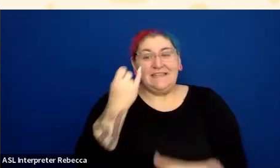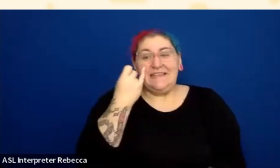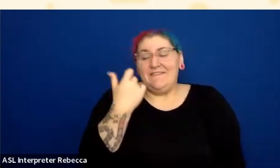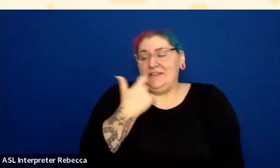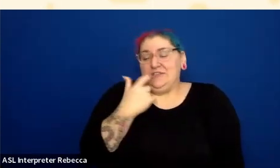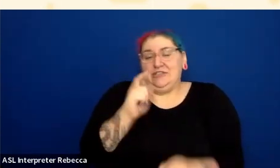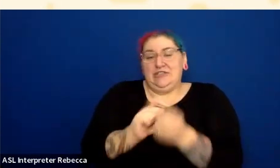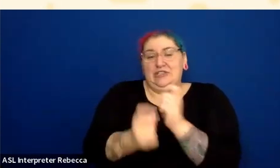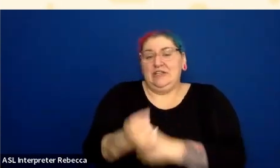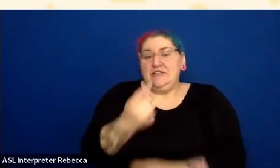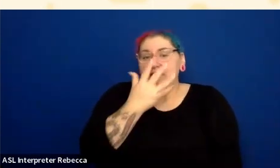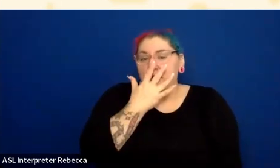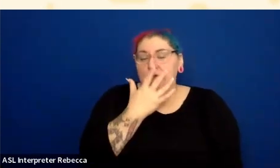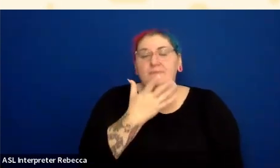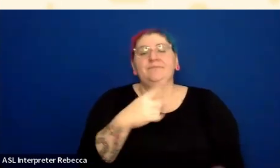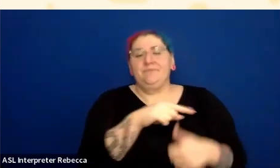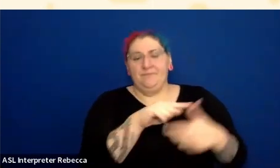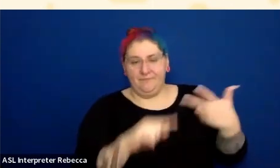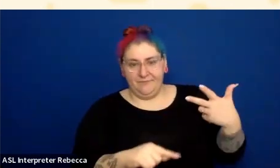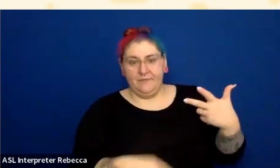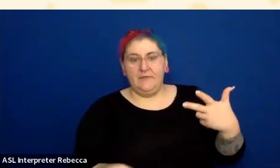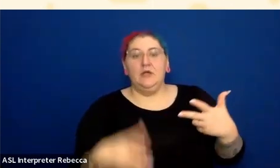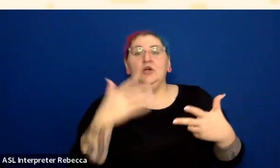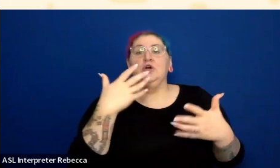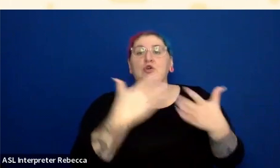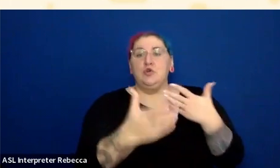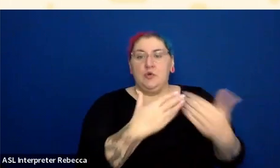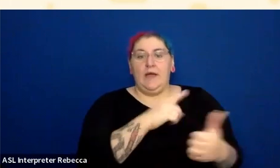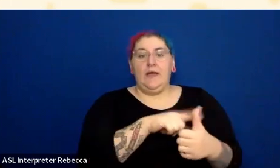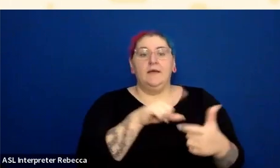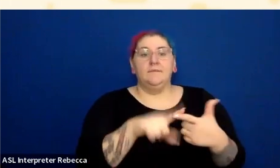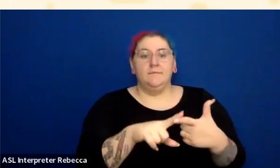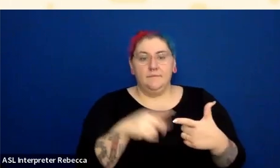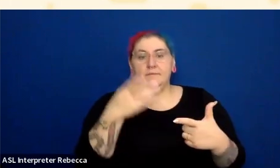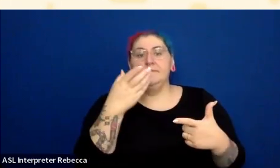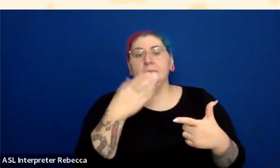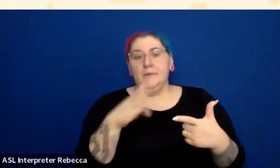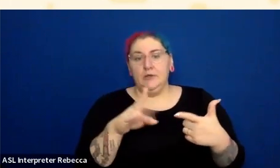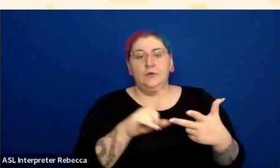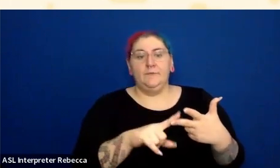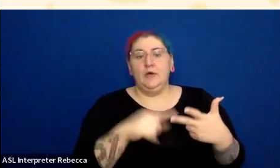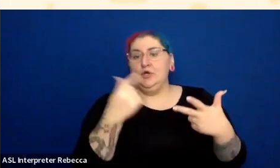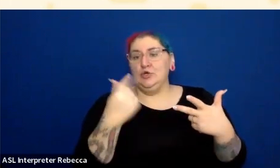I've got a gray default, a blue hover, and a green focus border. Now, I'm not recommending these colors.